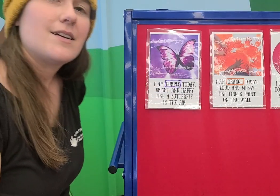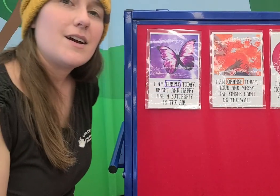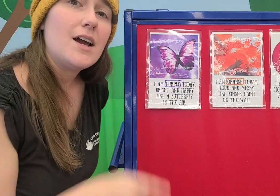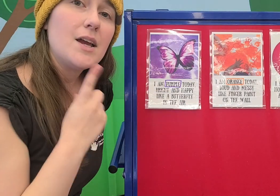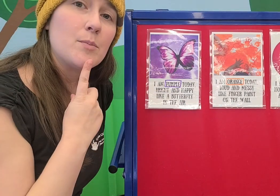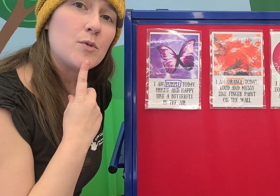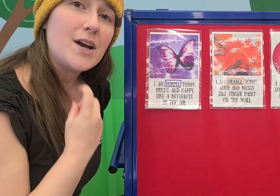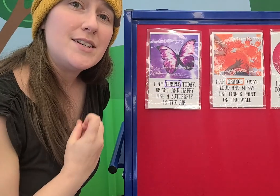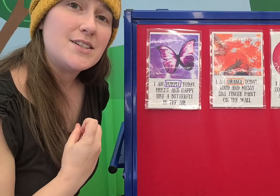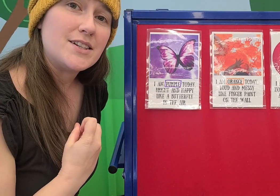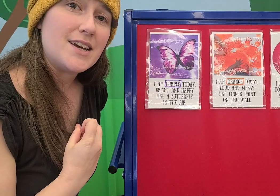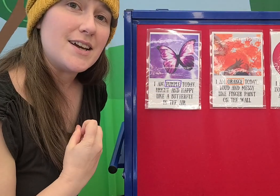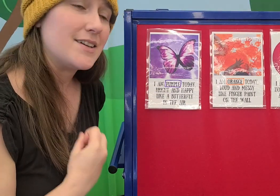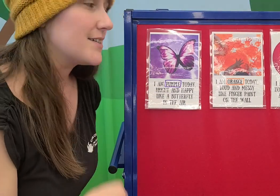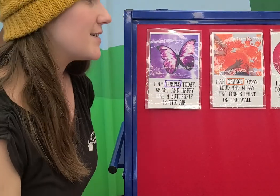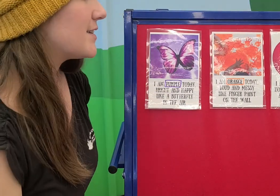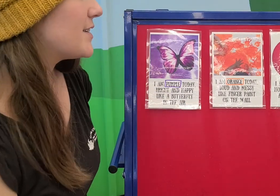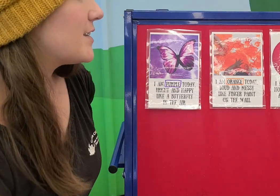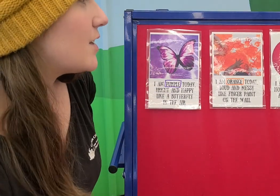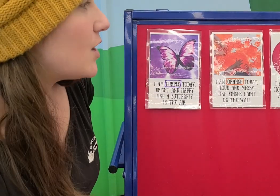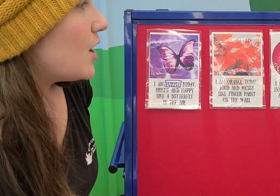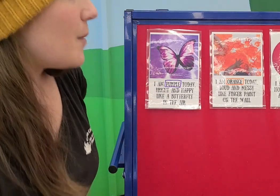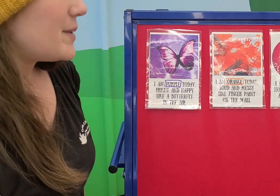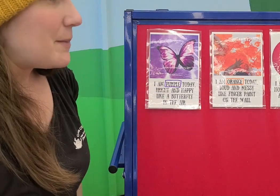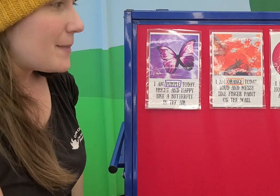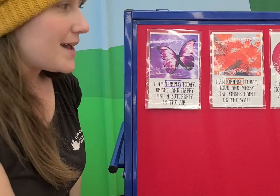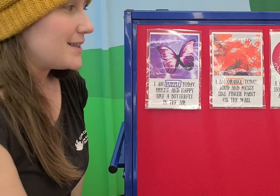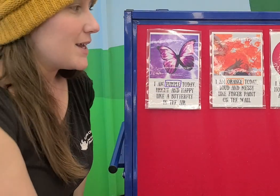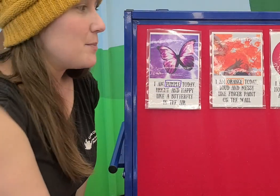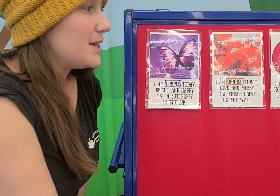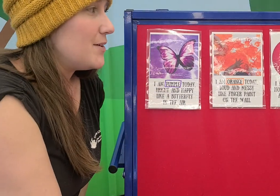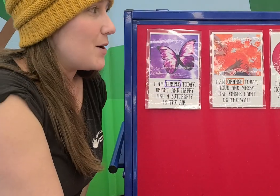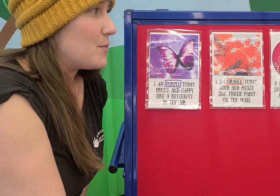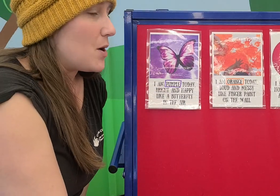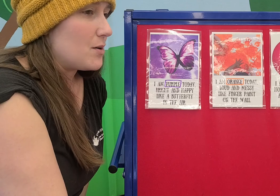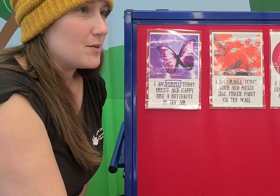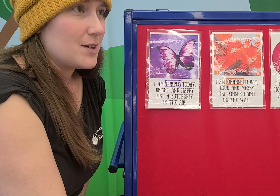I am red today. Hopping mad like a playground ball.